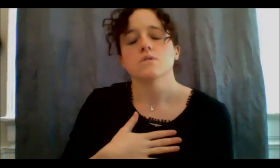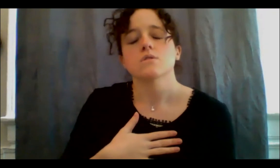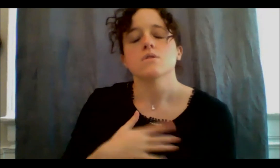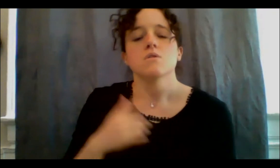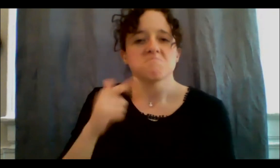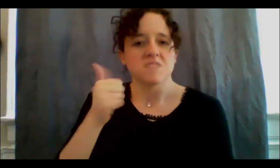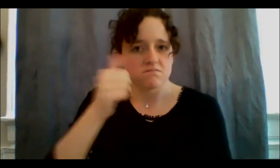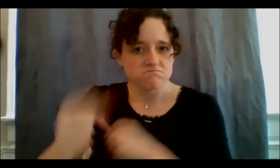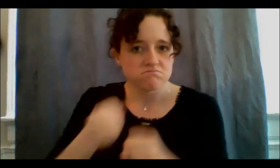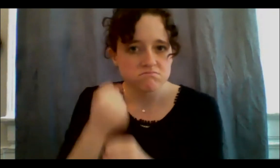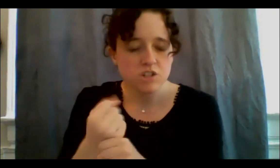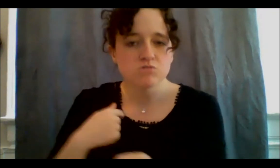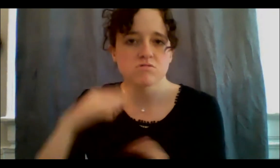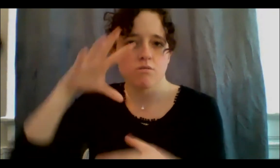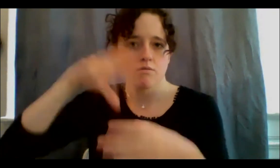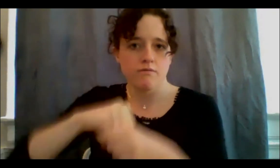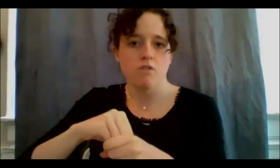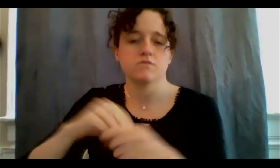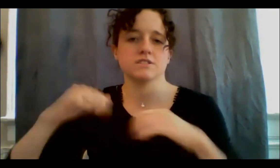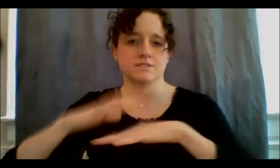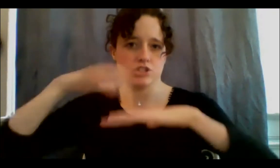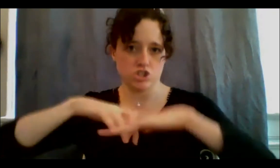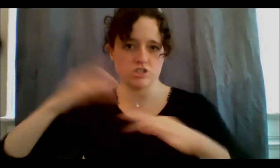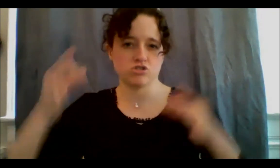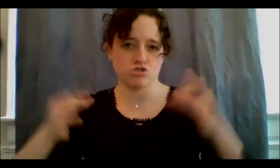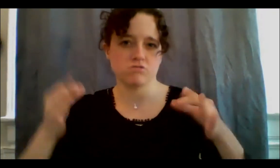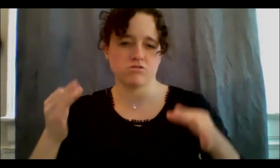as you know, the misrepresentation as they call it, or just the